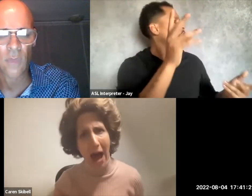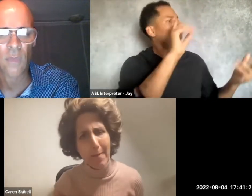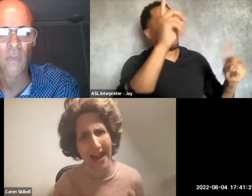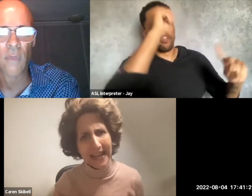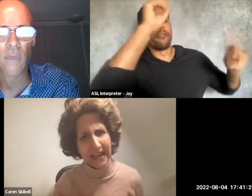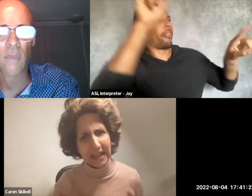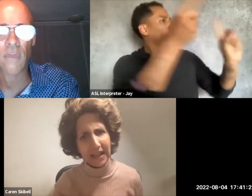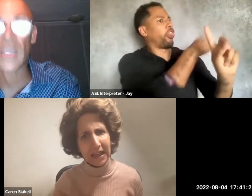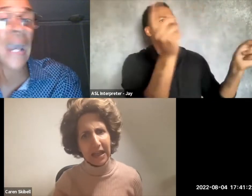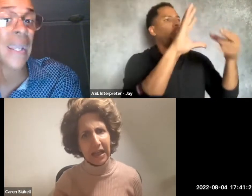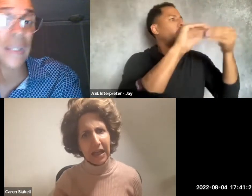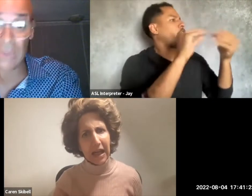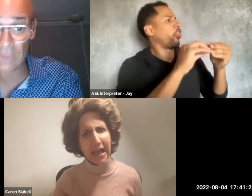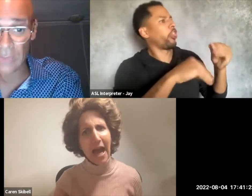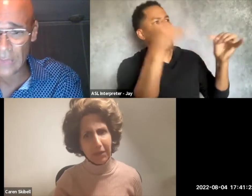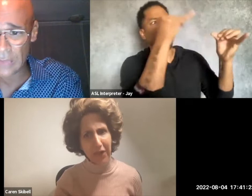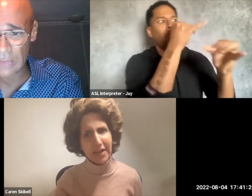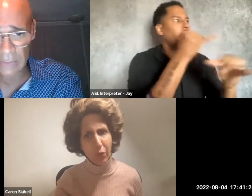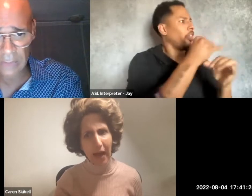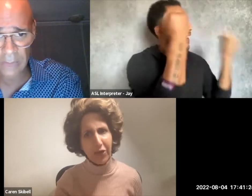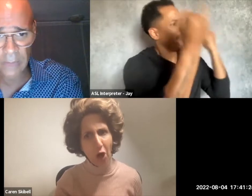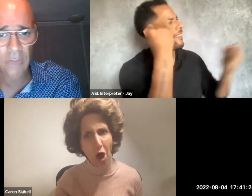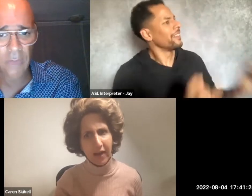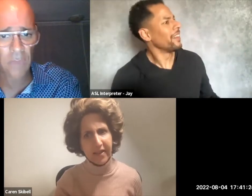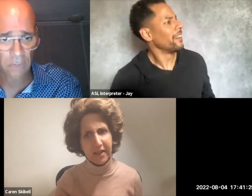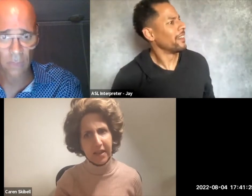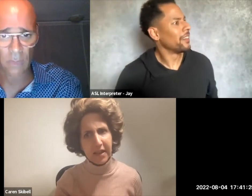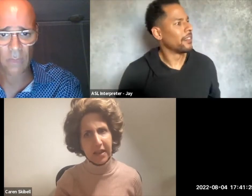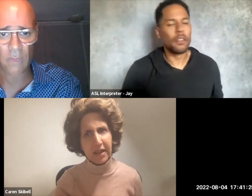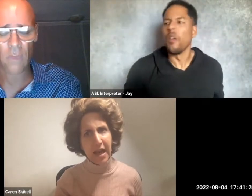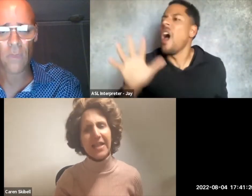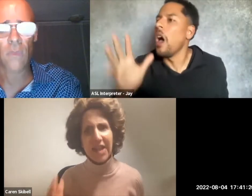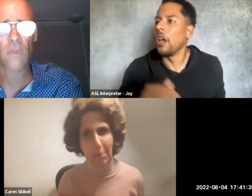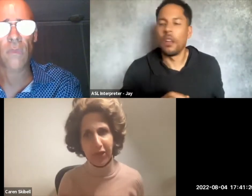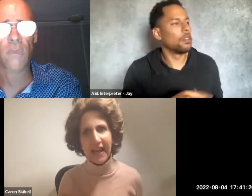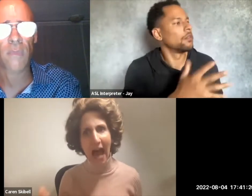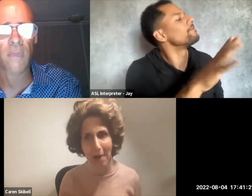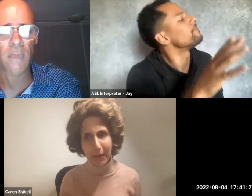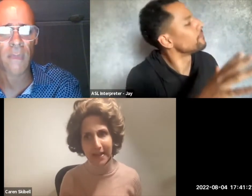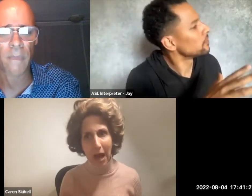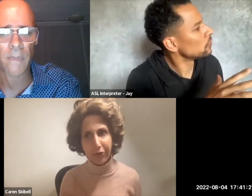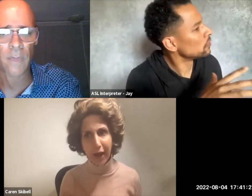How many? I- Yeah, that's what I thought. Something happened out there